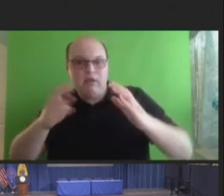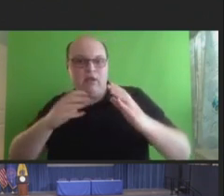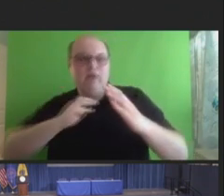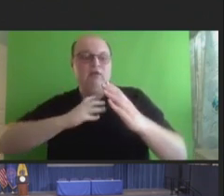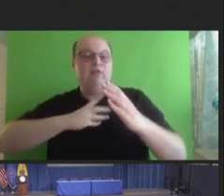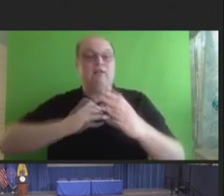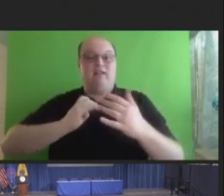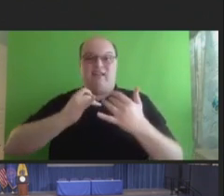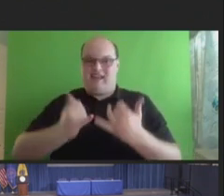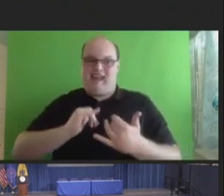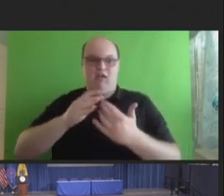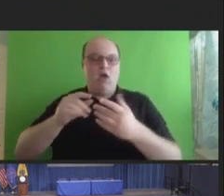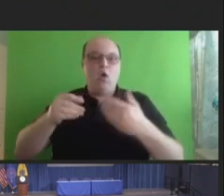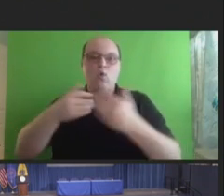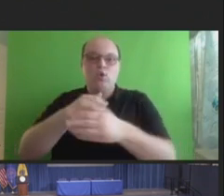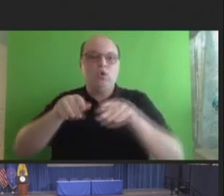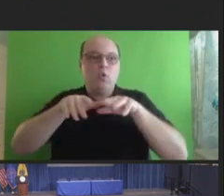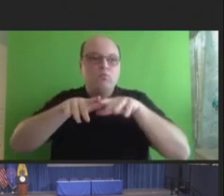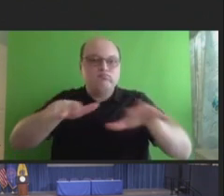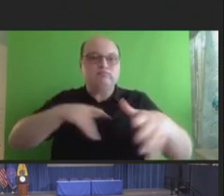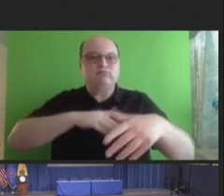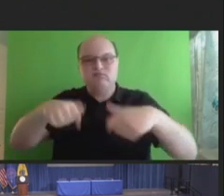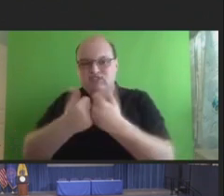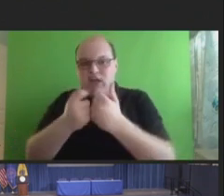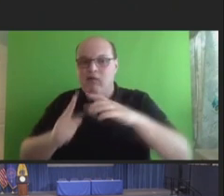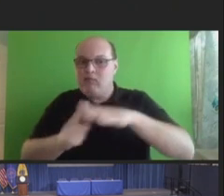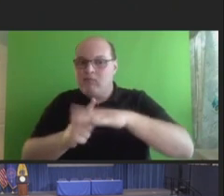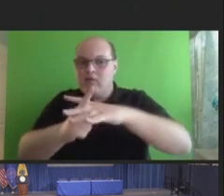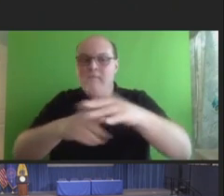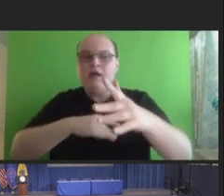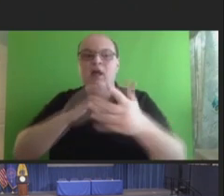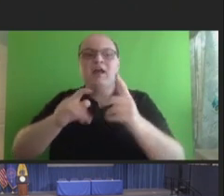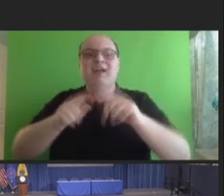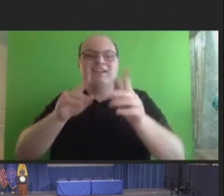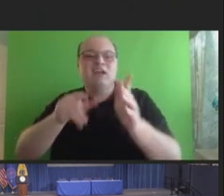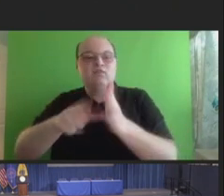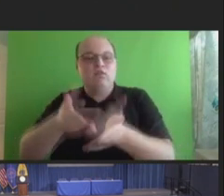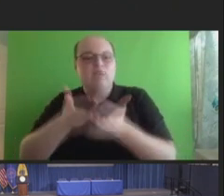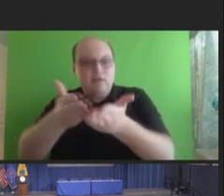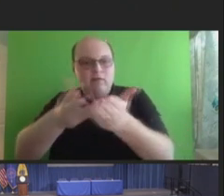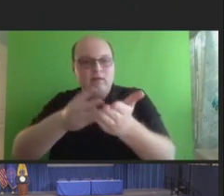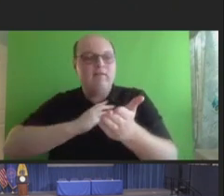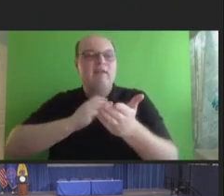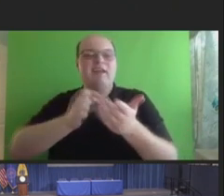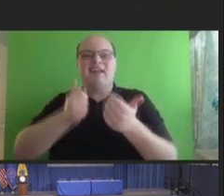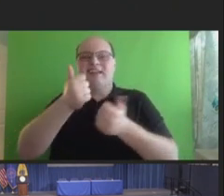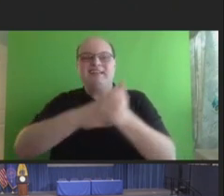and emerging vaccine safety challenges; to provide direction to improve coordination